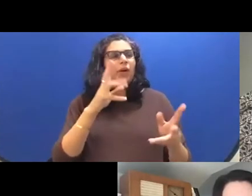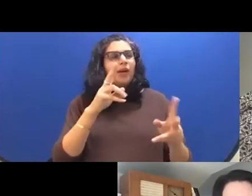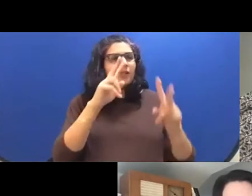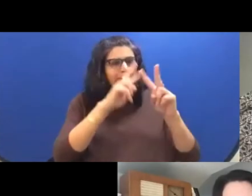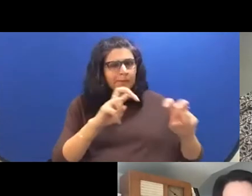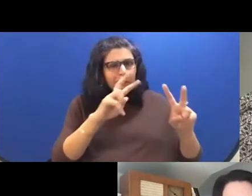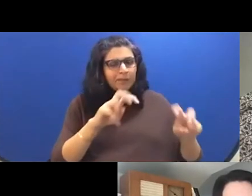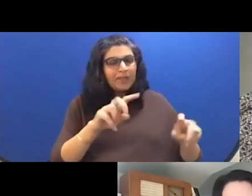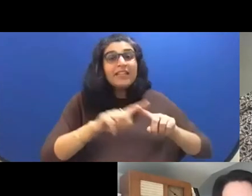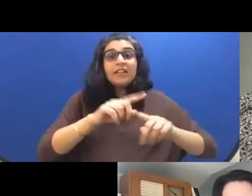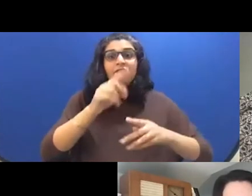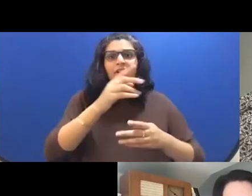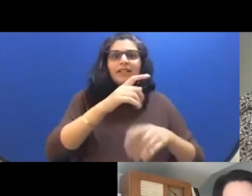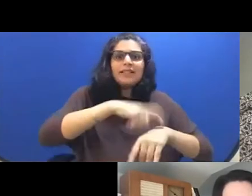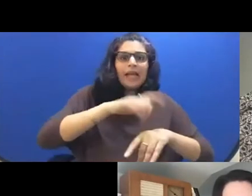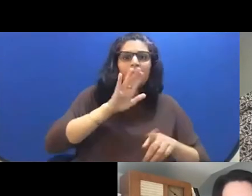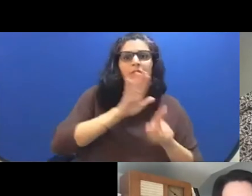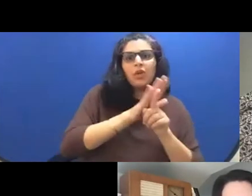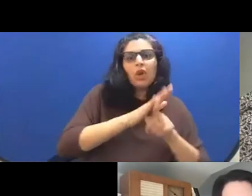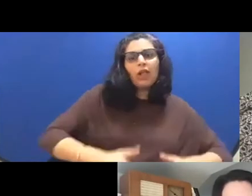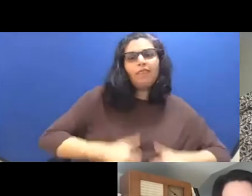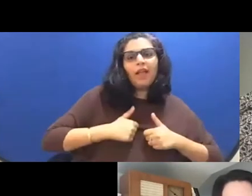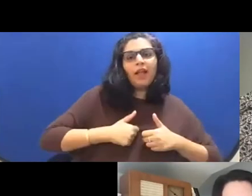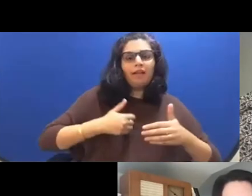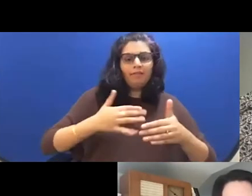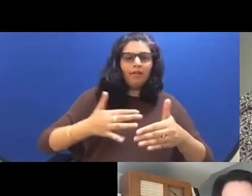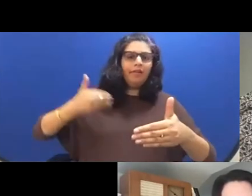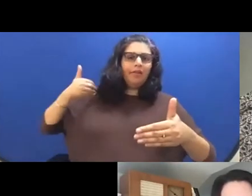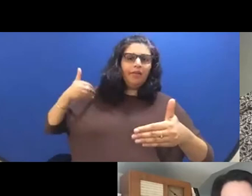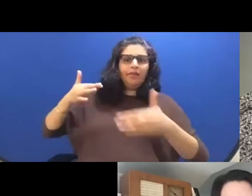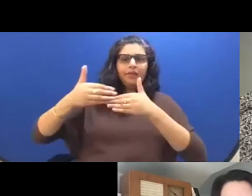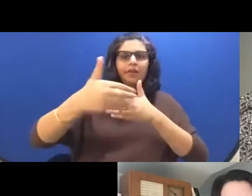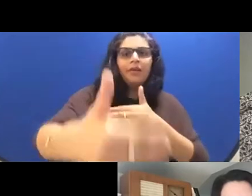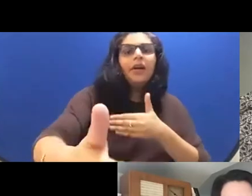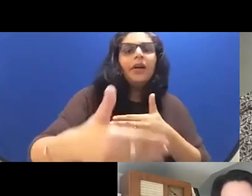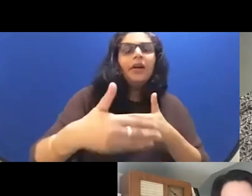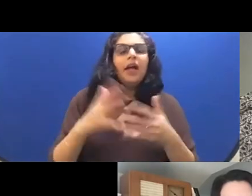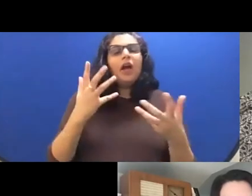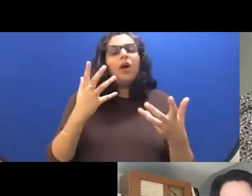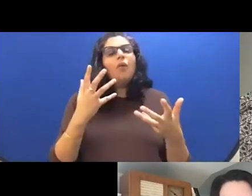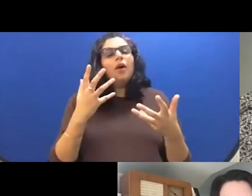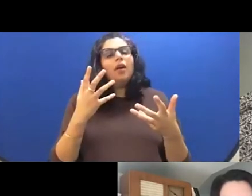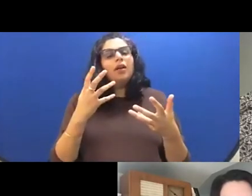of her life because I really wanted to think about just the effect and the imprint that